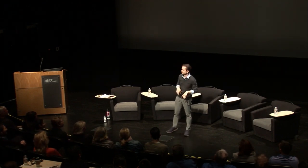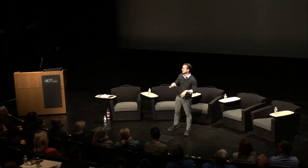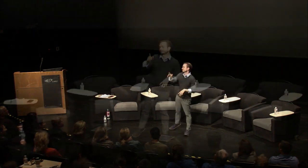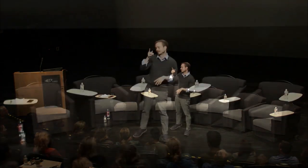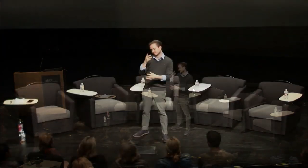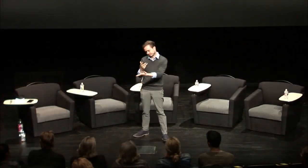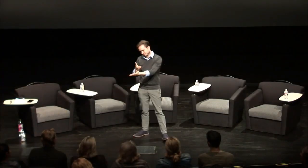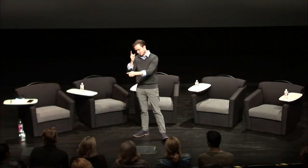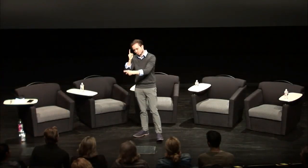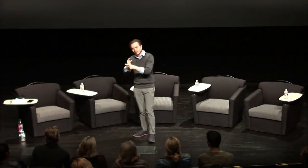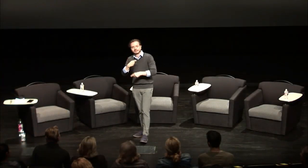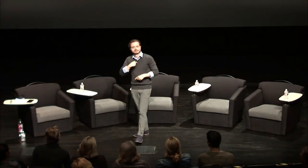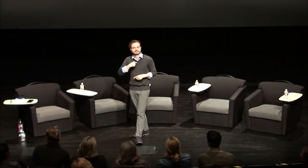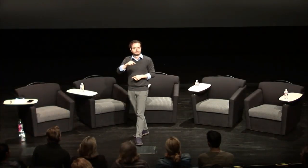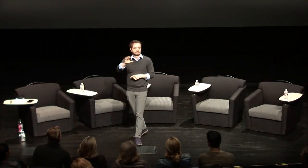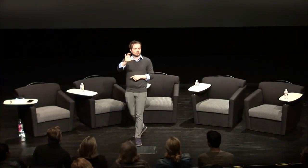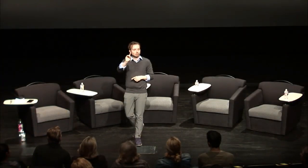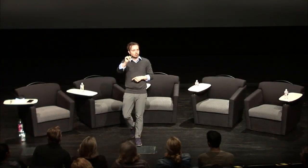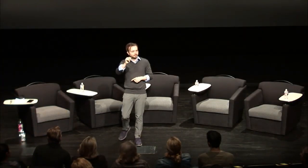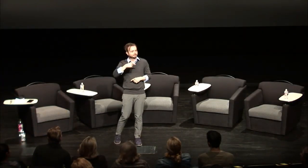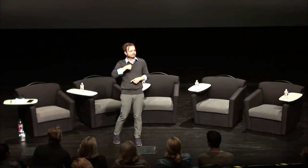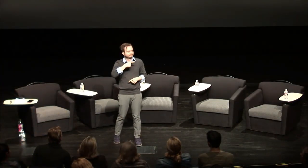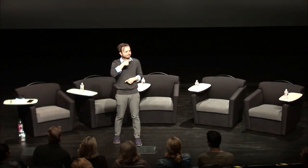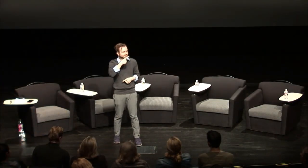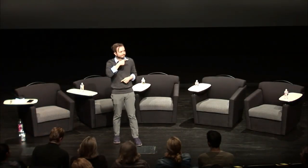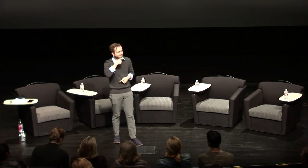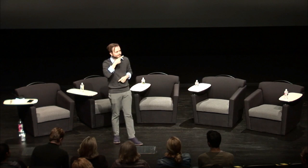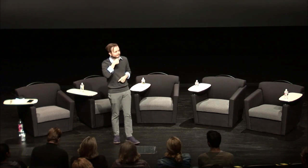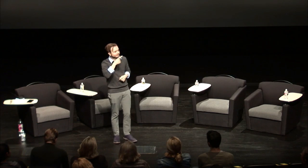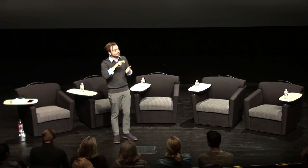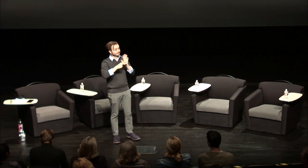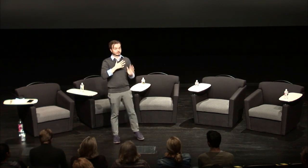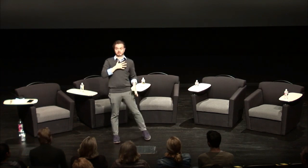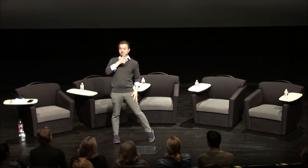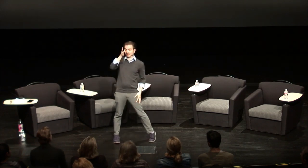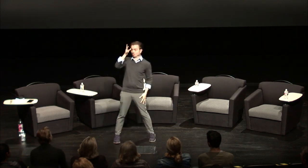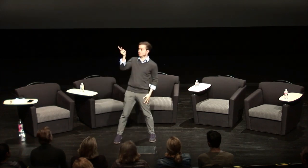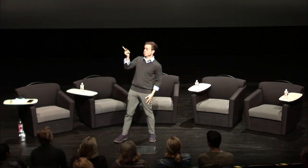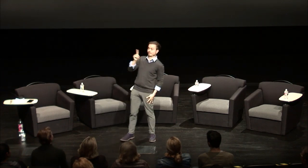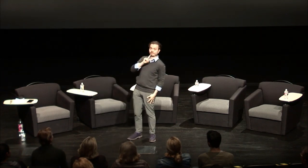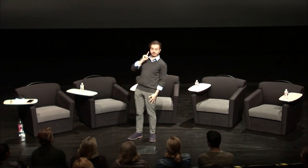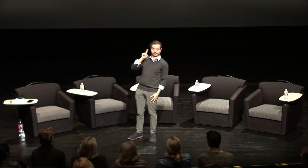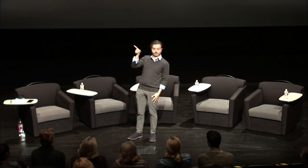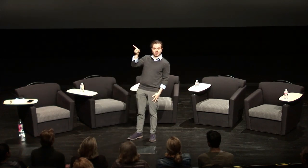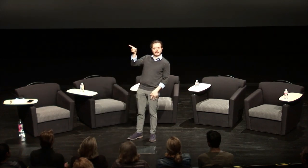again tonight and yes as Tory said I am a CODA I am hearing my parents are both